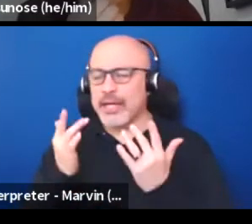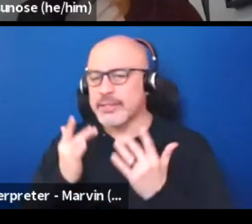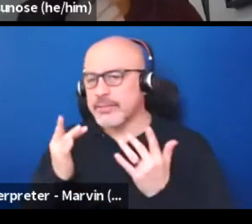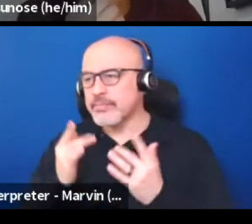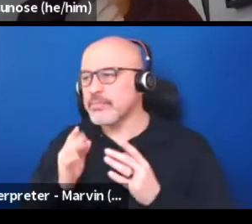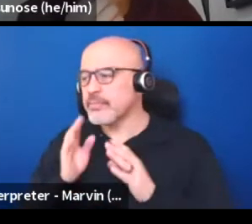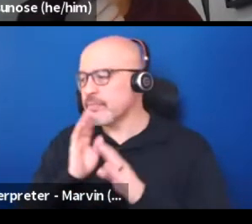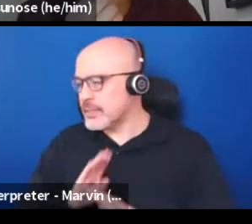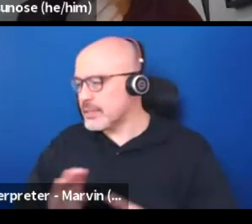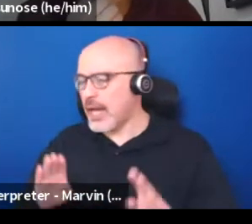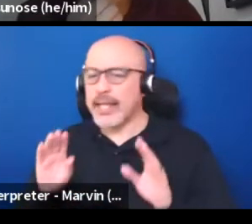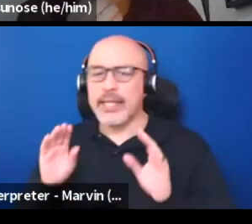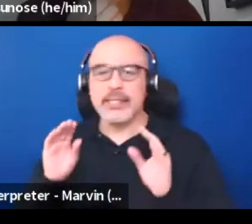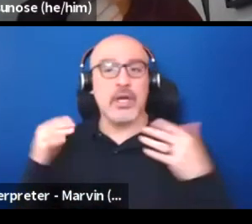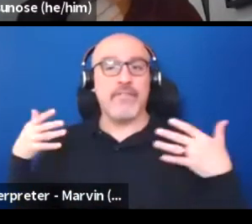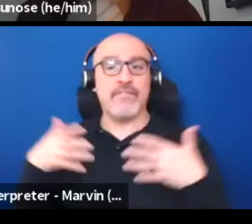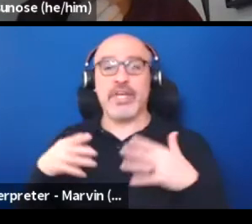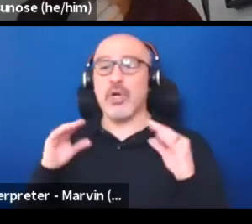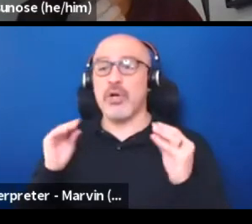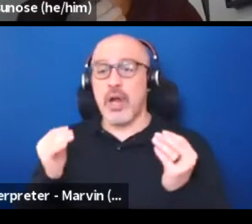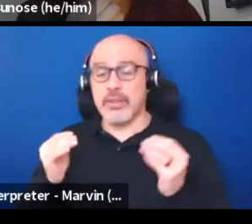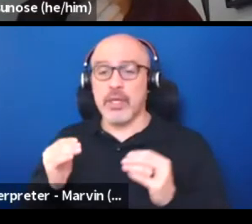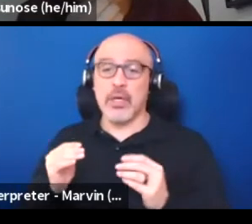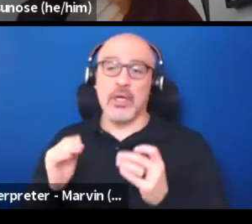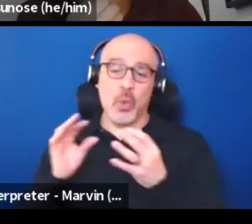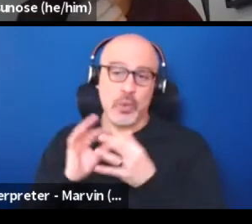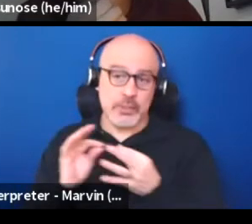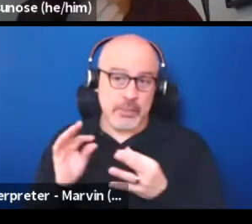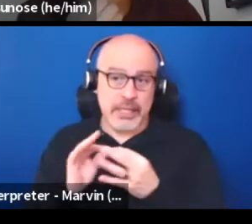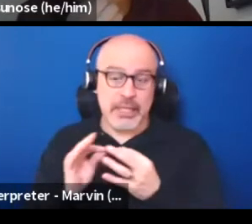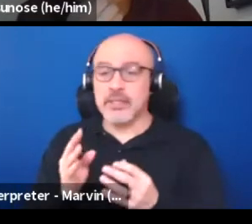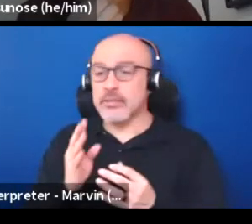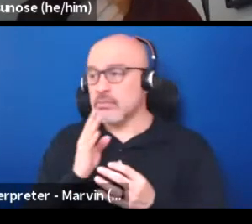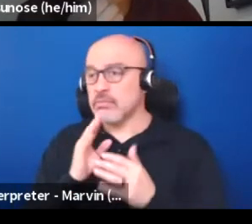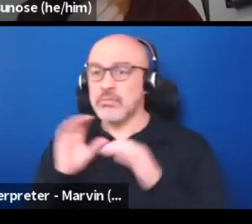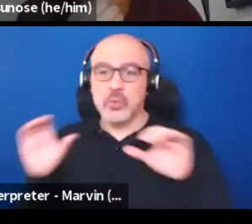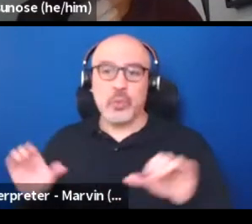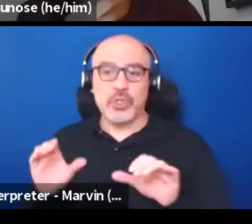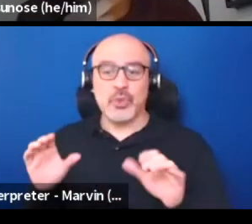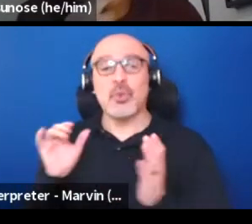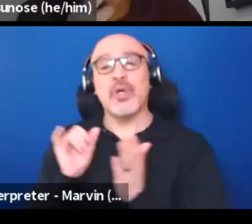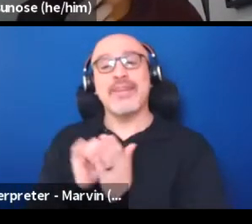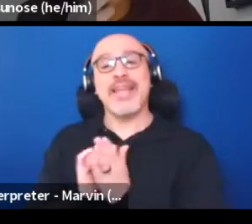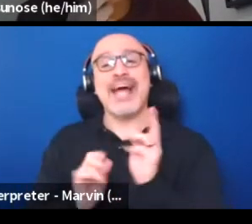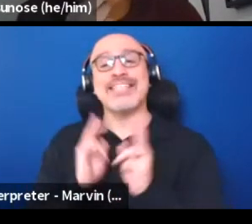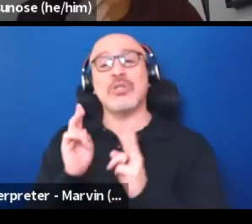"no room for fear. "We speak, we write, we do language. "That is how civilizations heal."